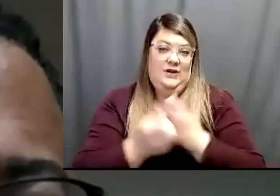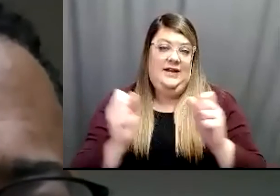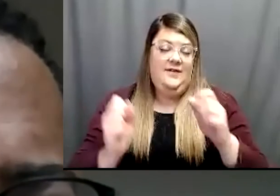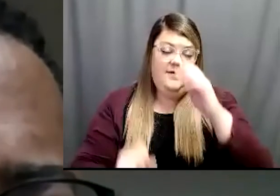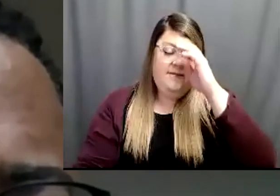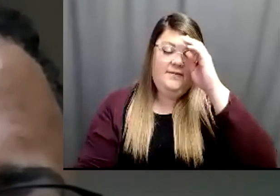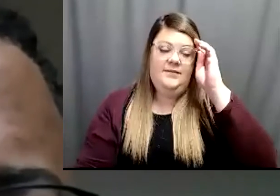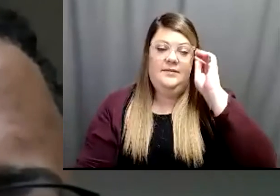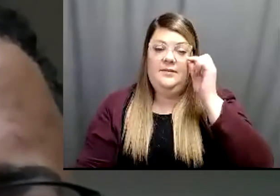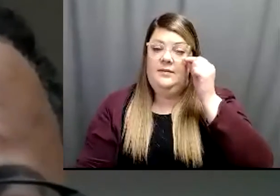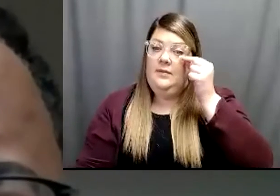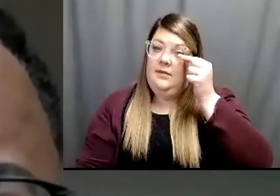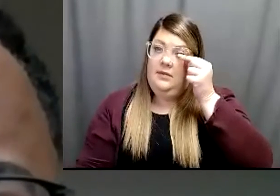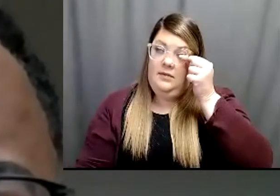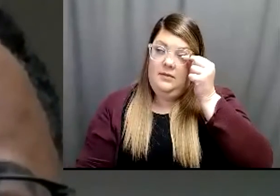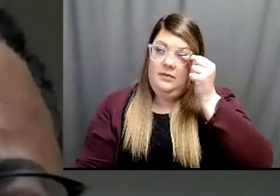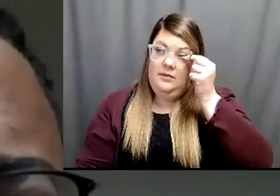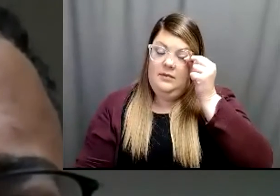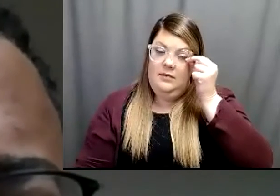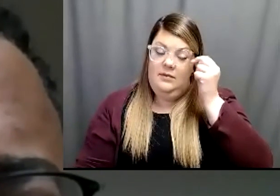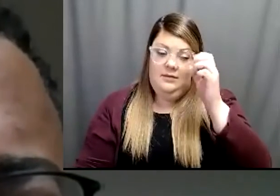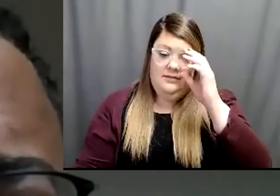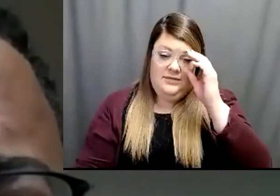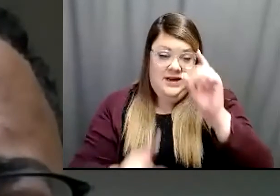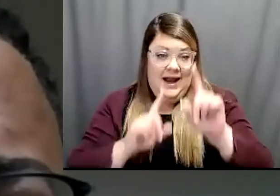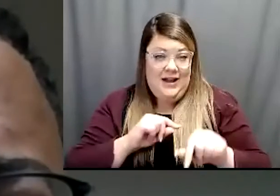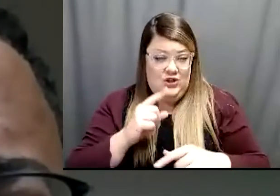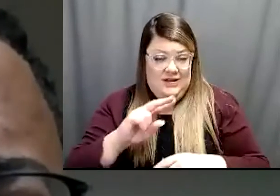But, I think there's a second part of your question. Did I answer the second part?